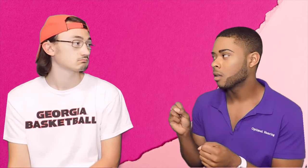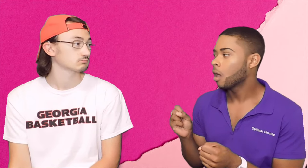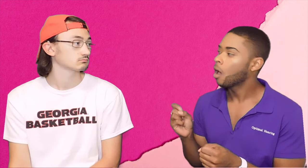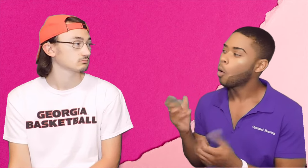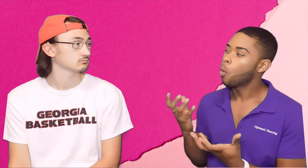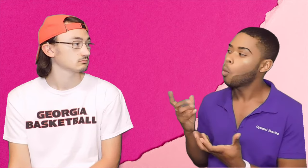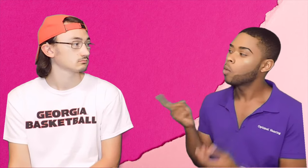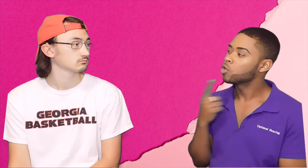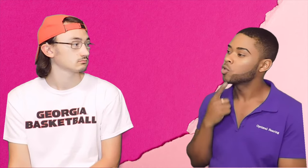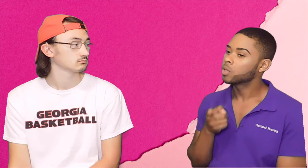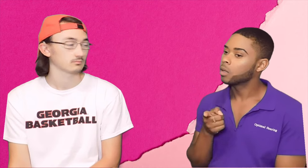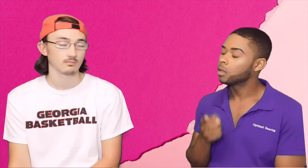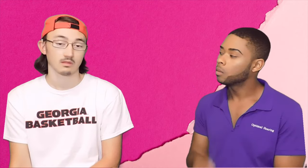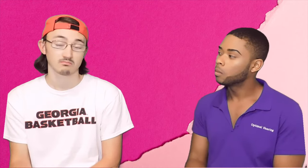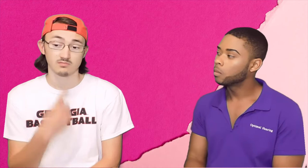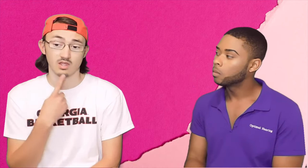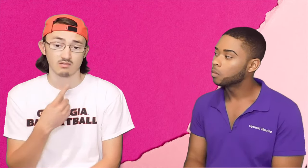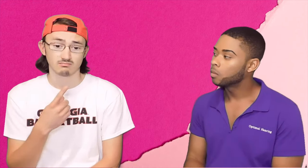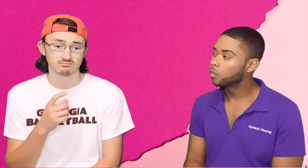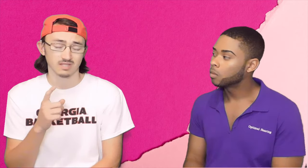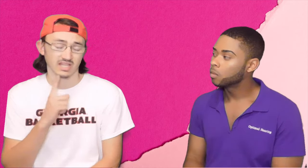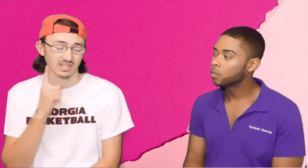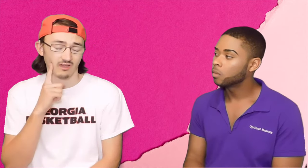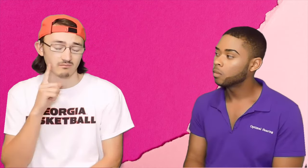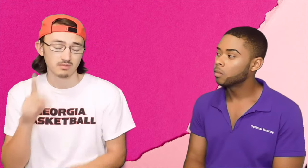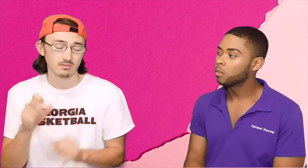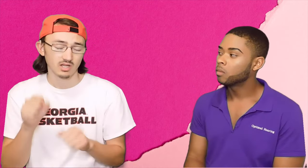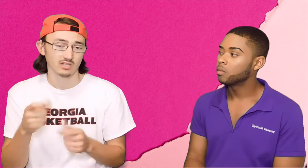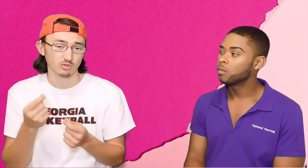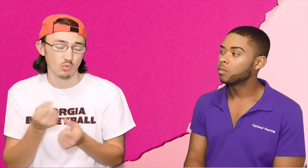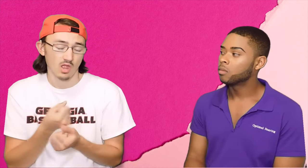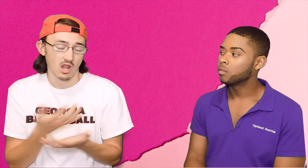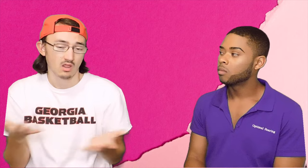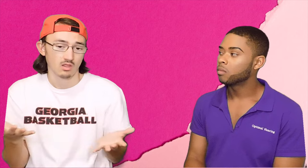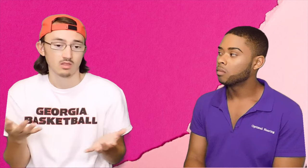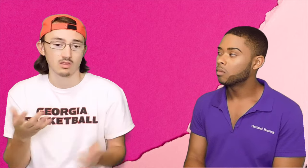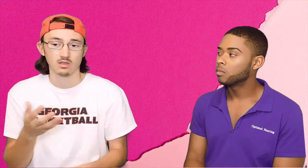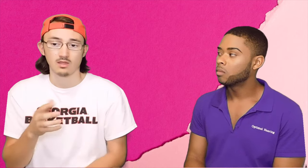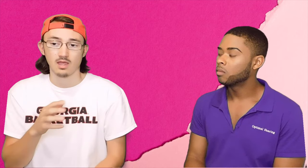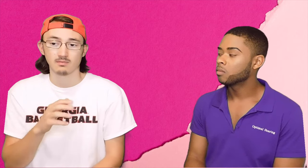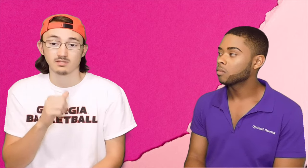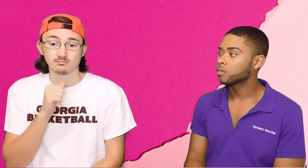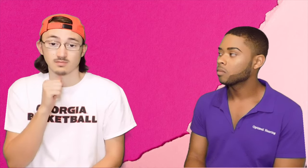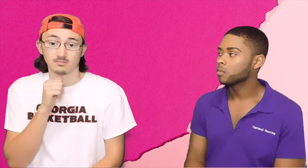What would you tell them? Luke: I would say, "Deaf People Can Do Anything"